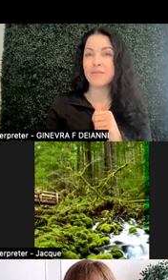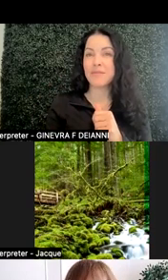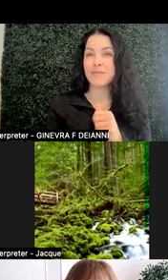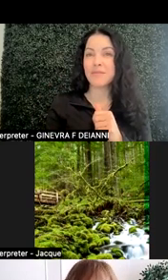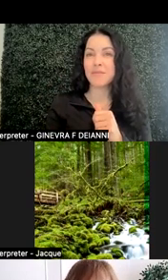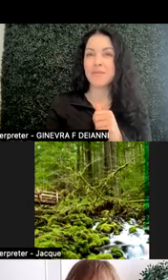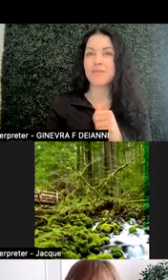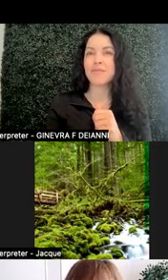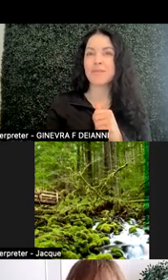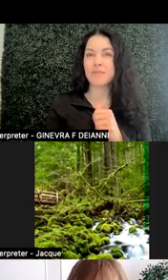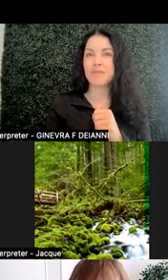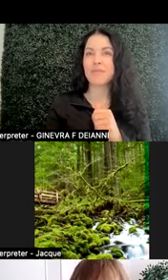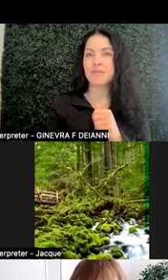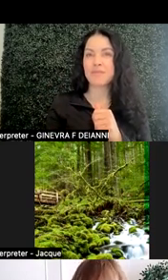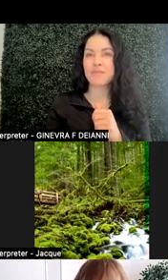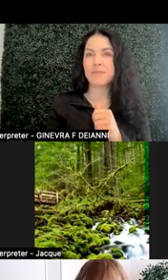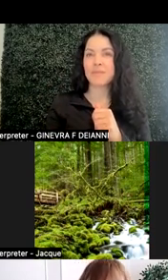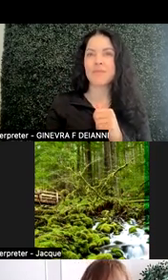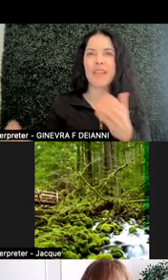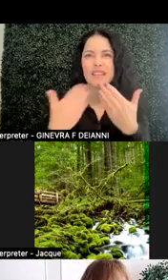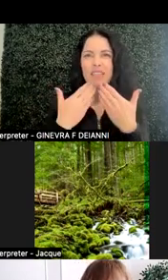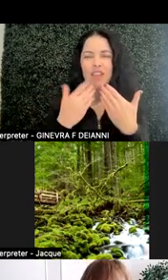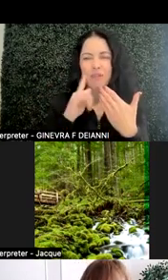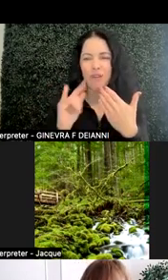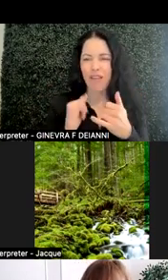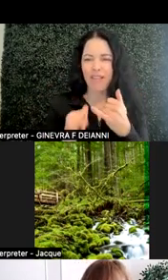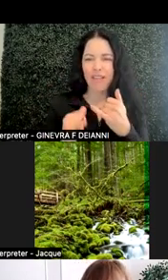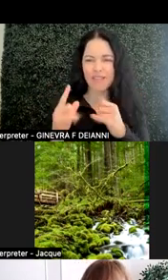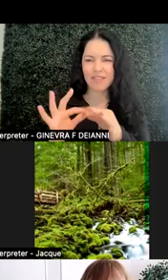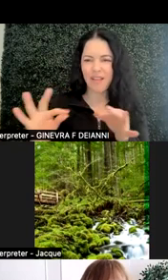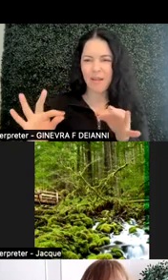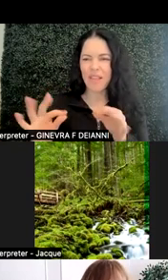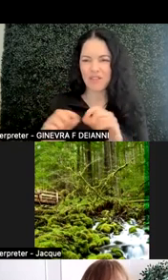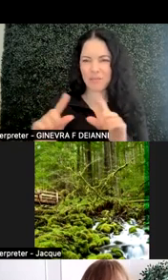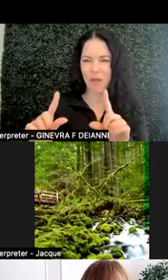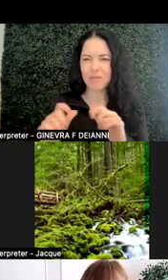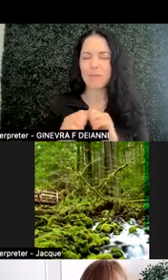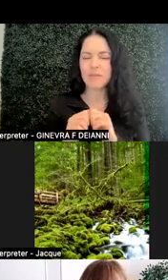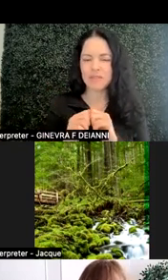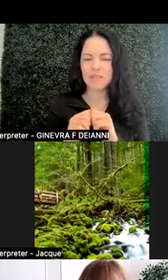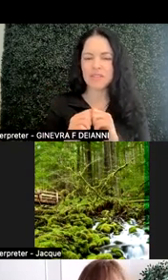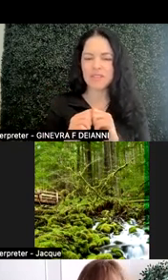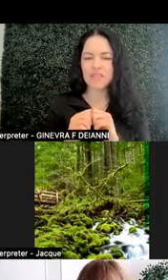Yes, and Natalya thank for that last question that popped right up there. Value our authentic selves and asking our students